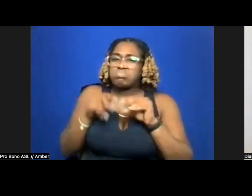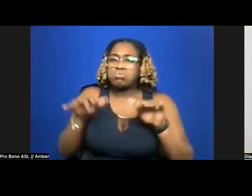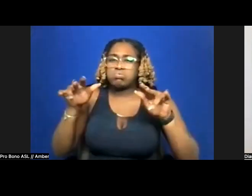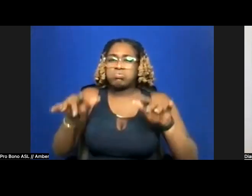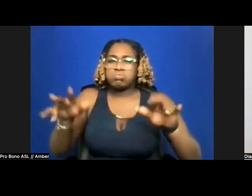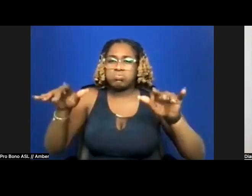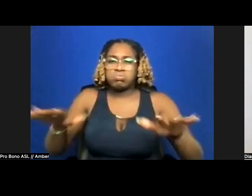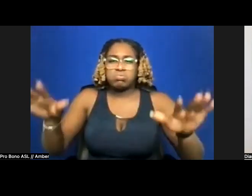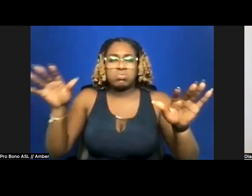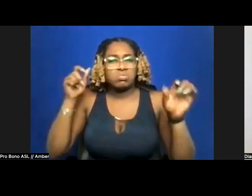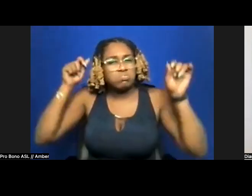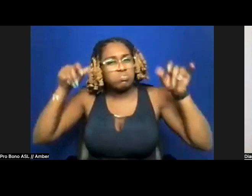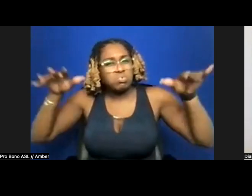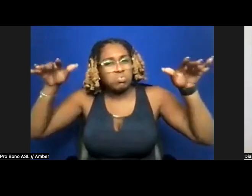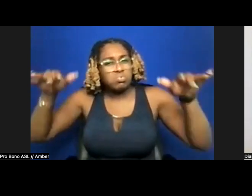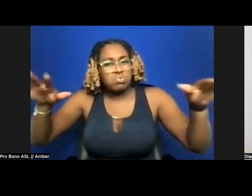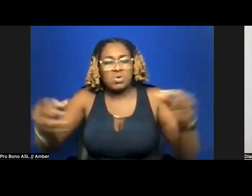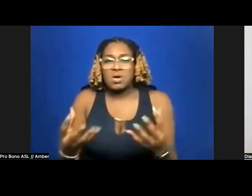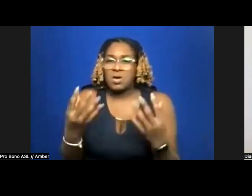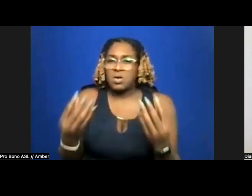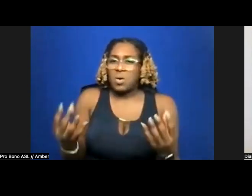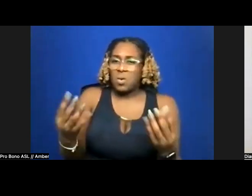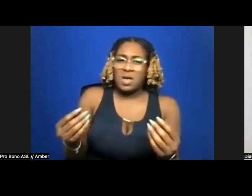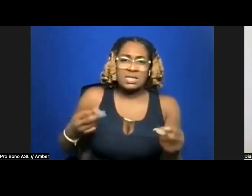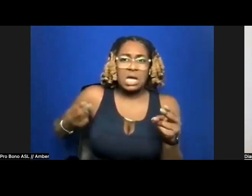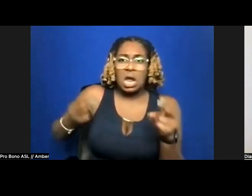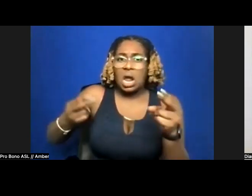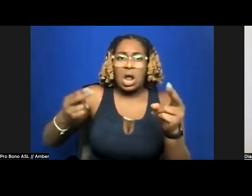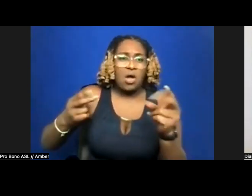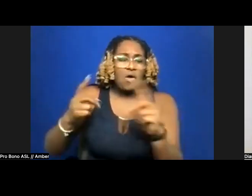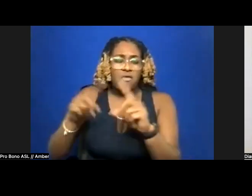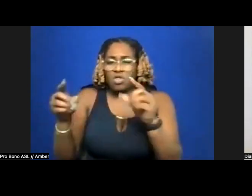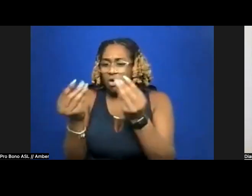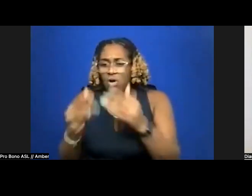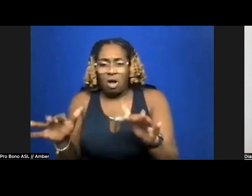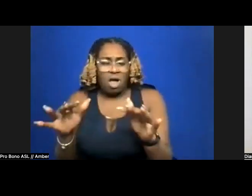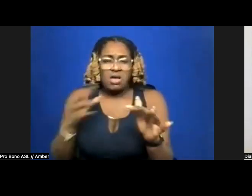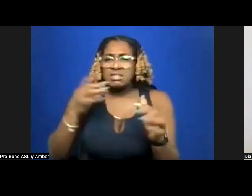in arcs, wet-blaring its hydrant urgency across the carpets (stop sobbing. stop sopping—)